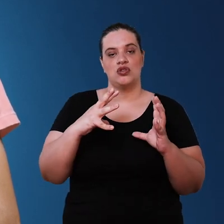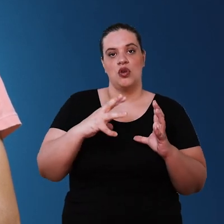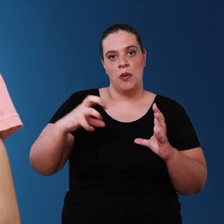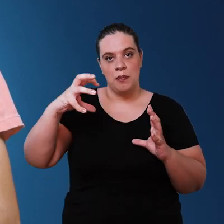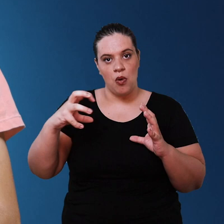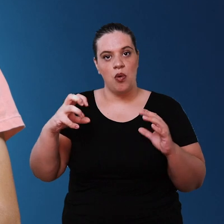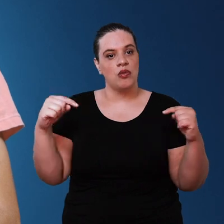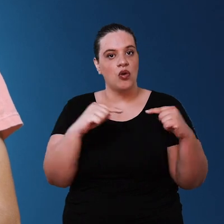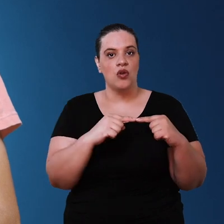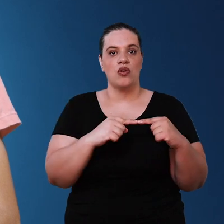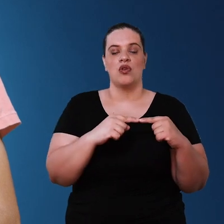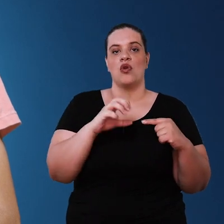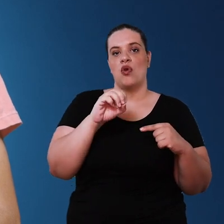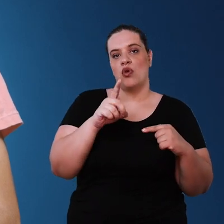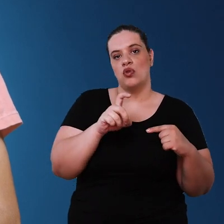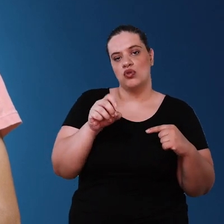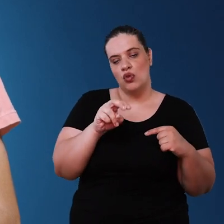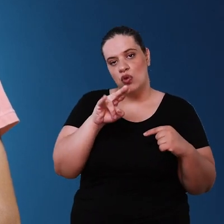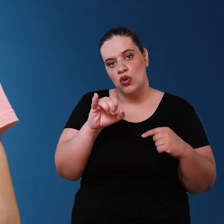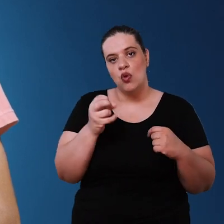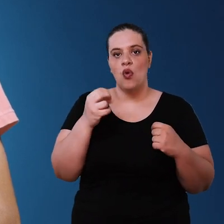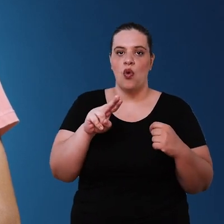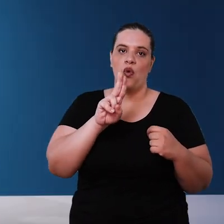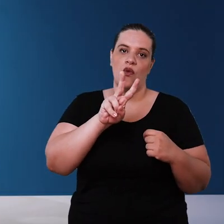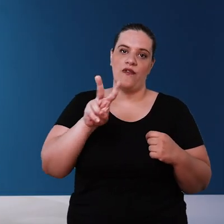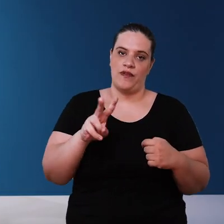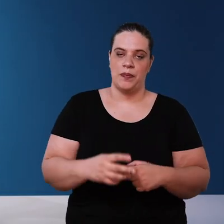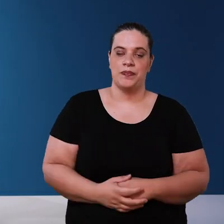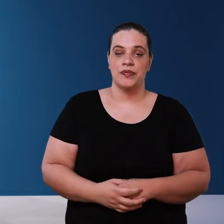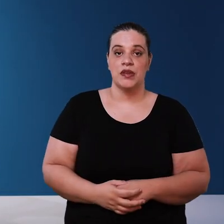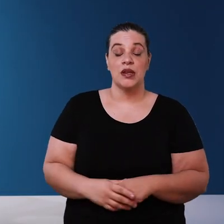filters it is important to check the compatibility